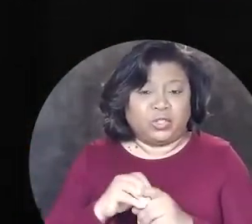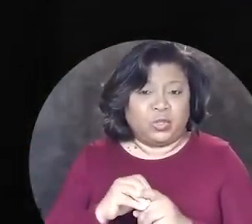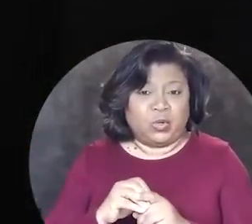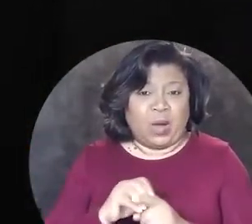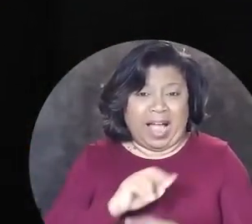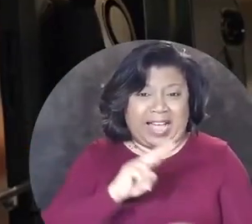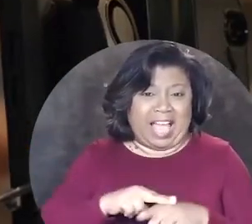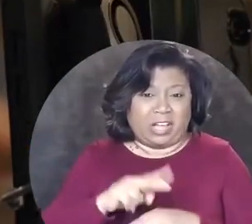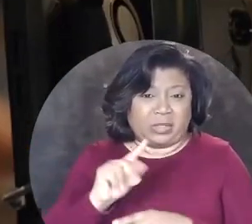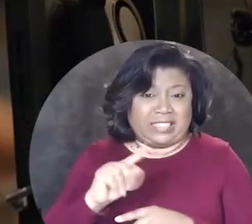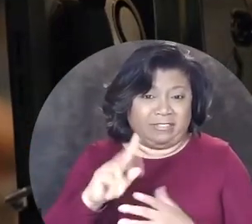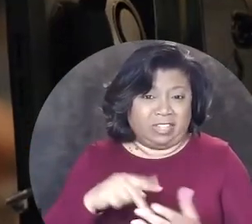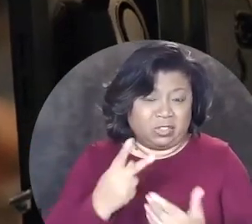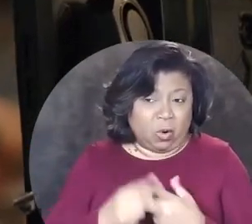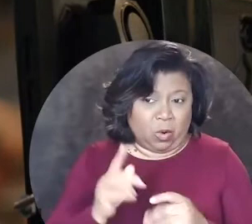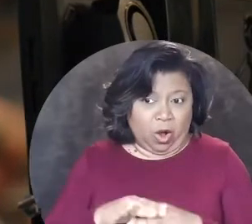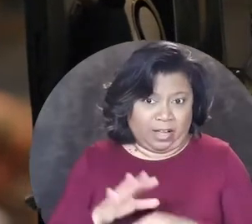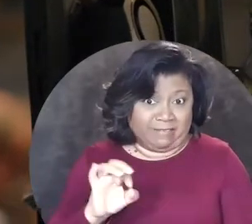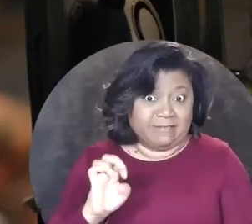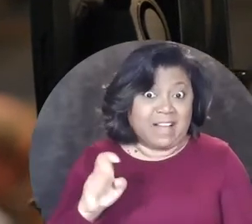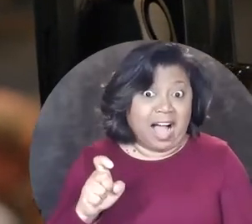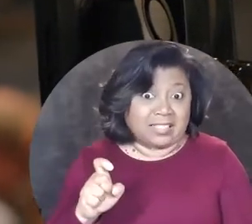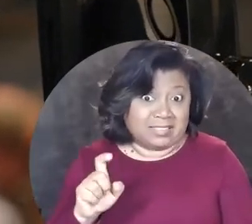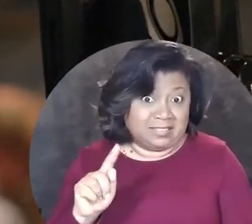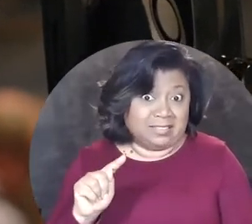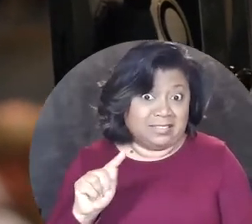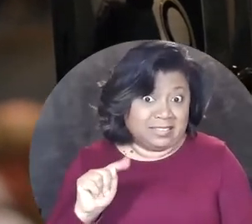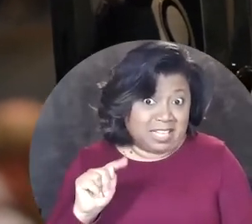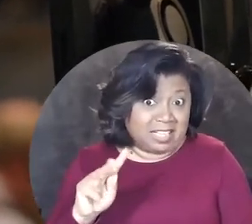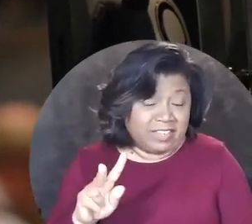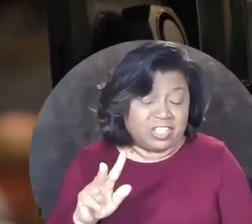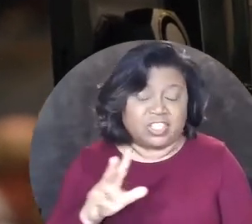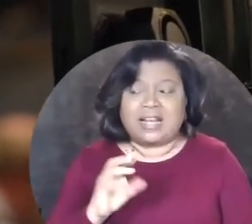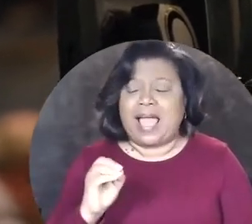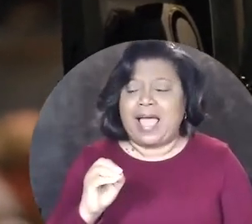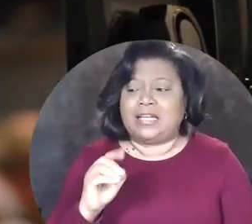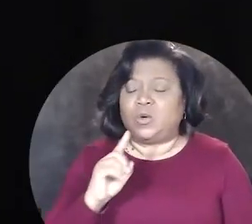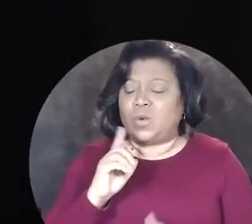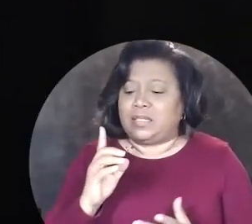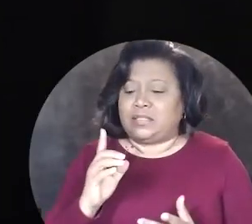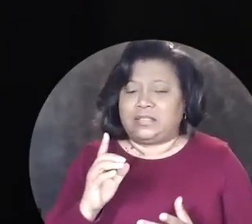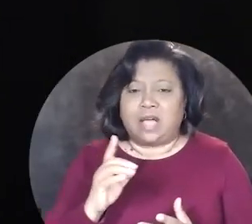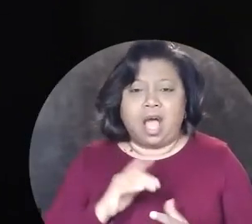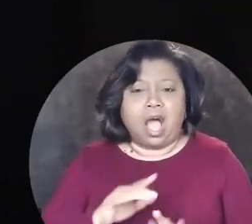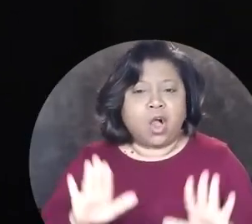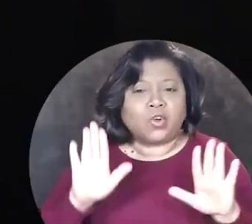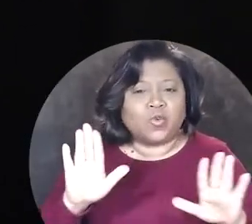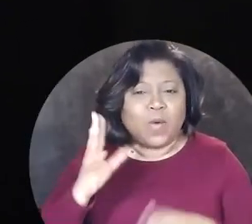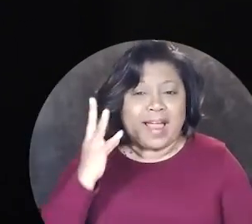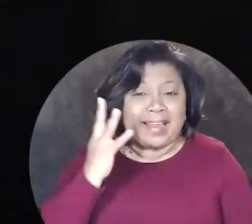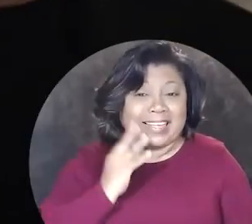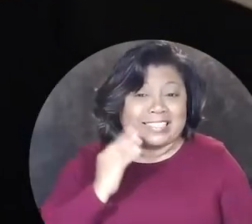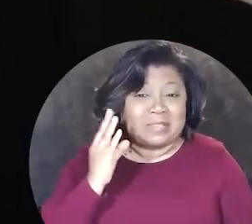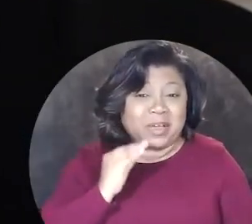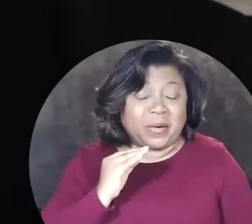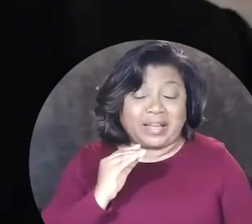in a national television show, it's going to be on Fox television, and it was a great experience